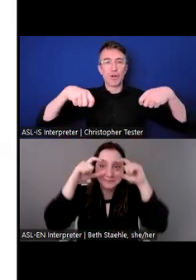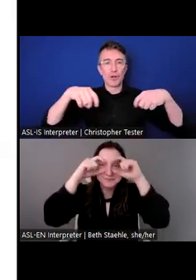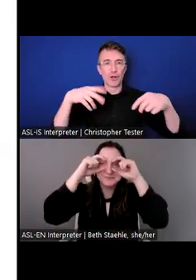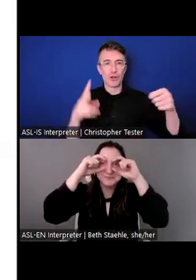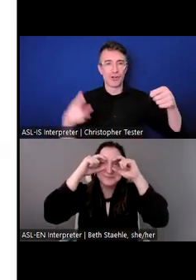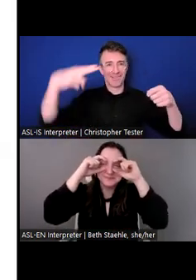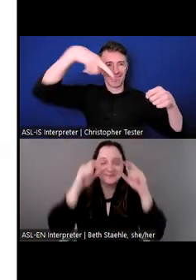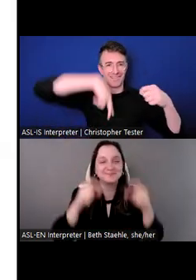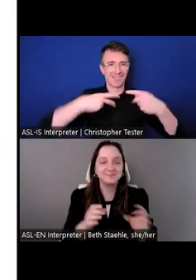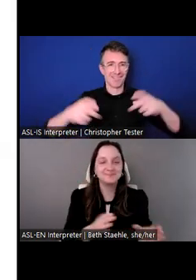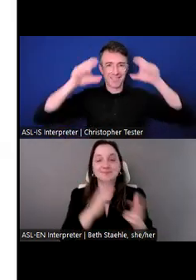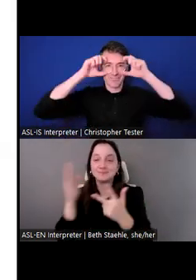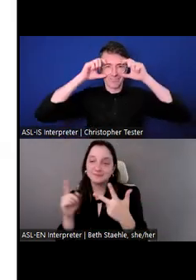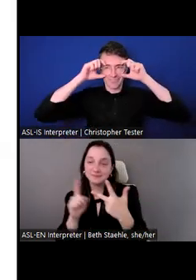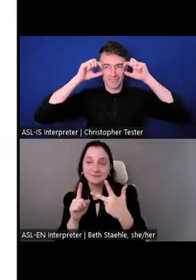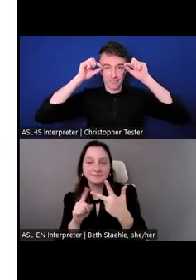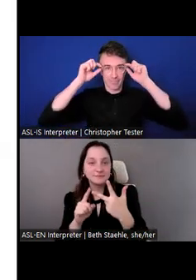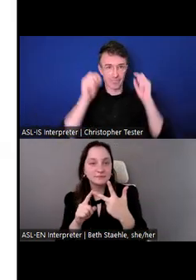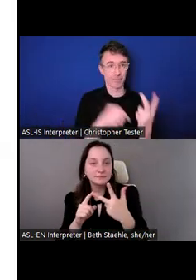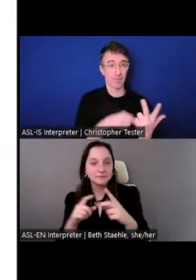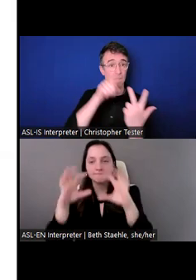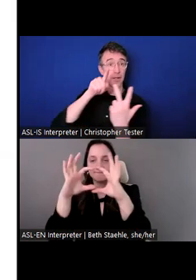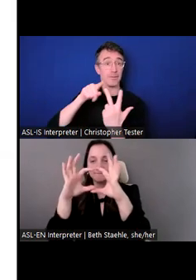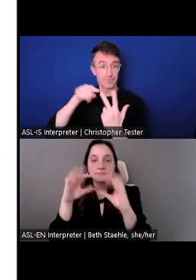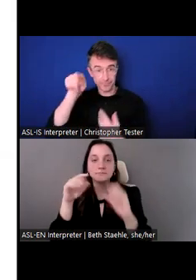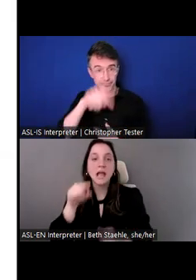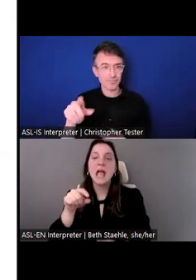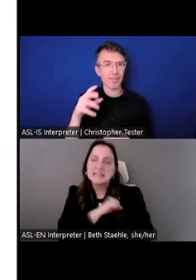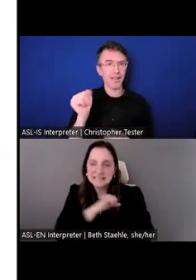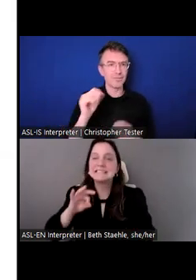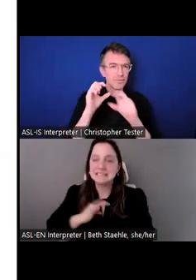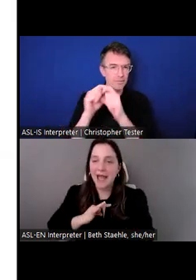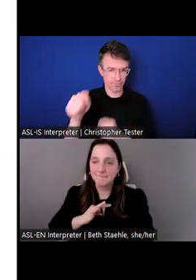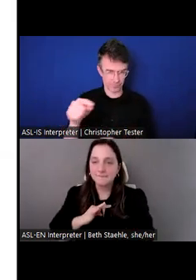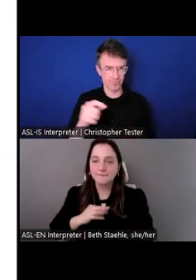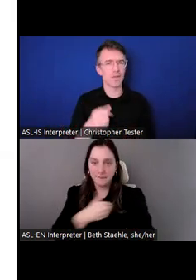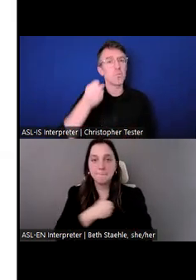And the last picture is a picture of a staff member who works, actually, in our policy